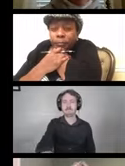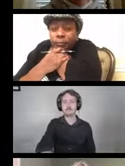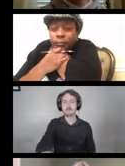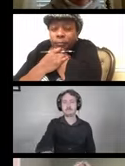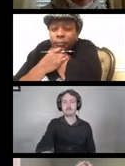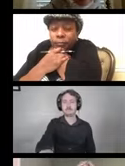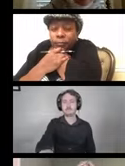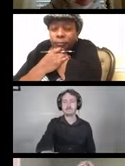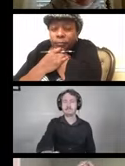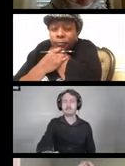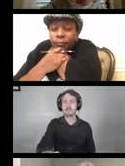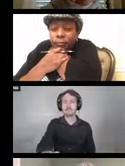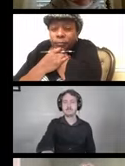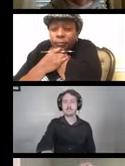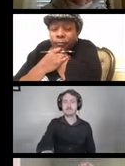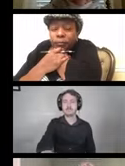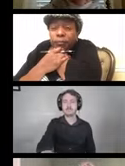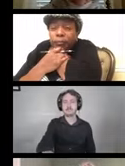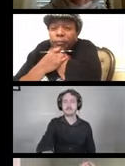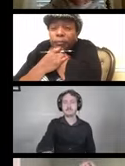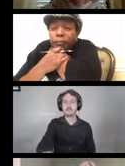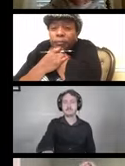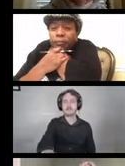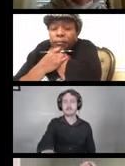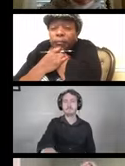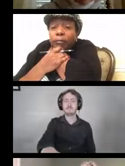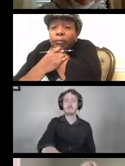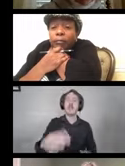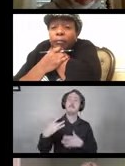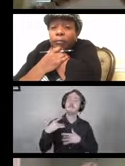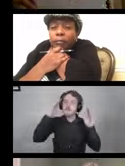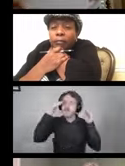We are focused primarily on accessibility and inclusion